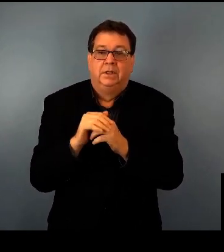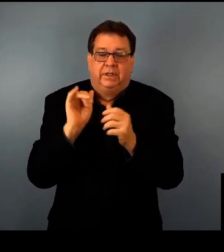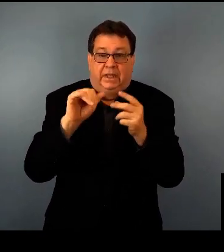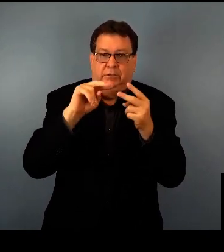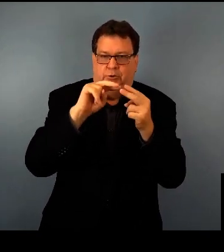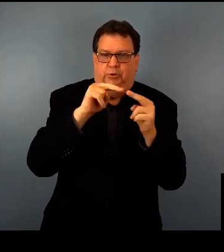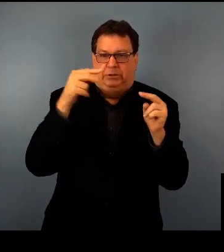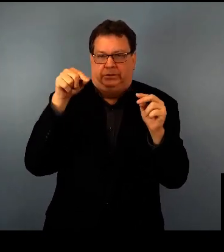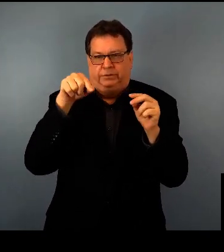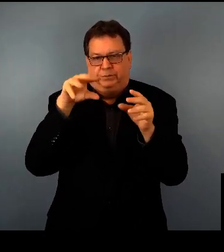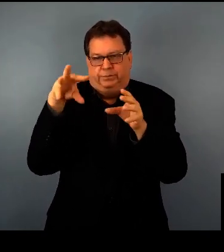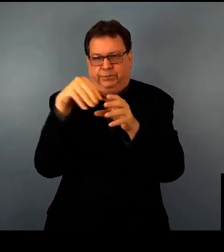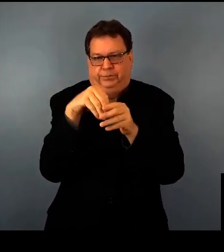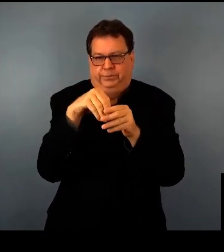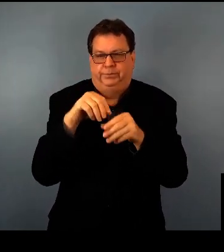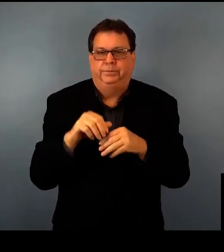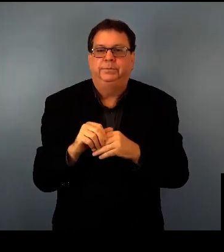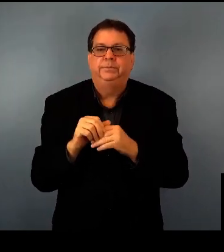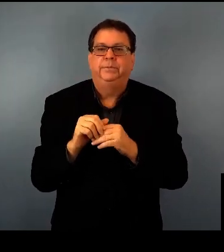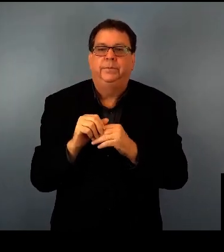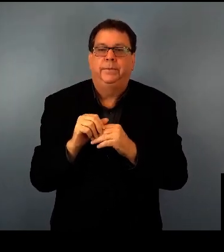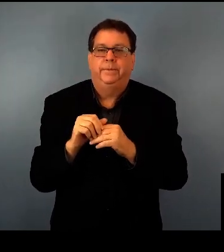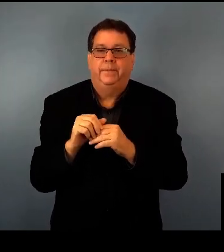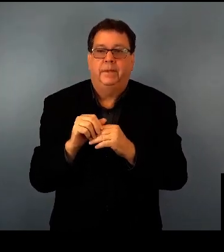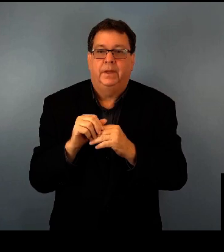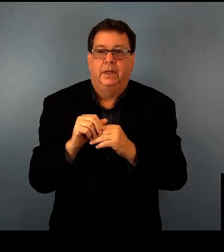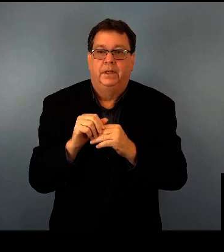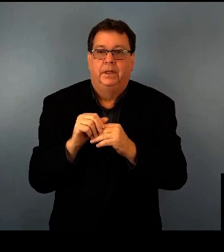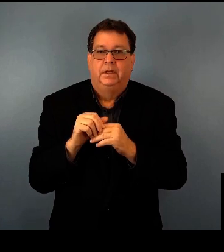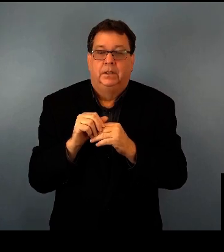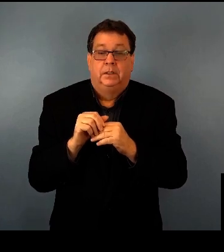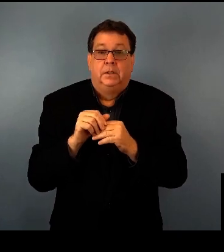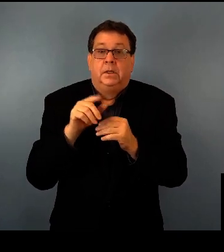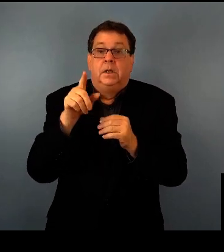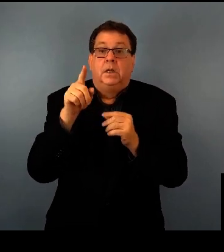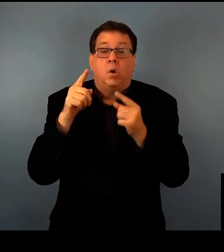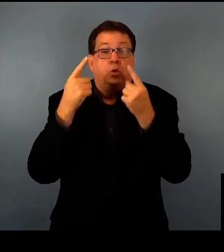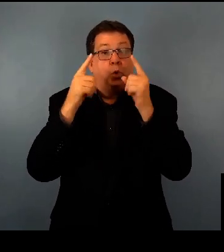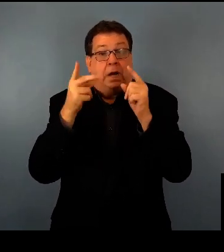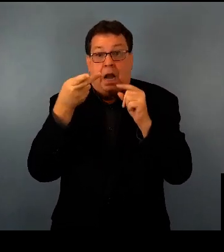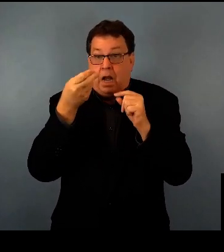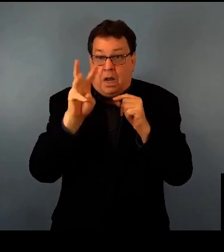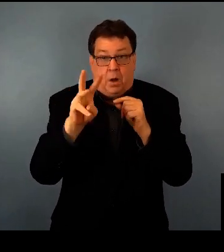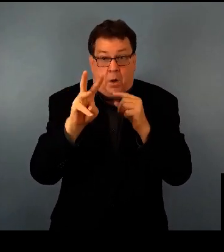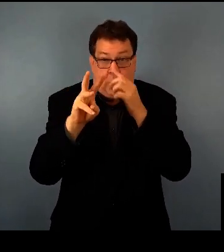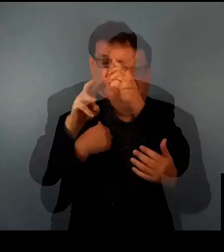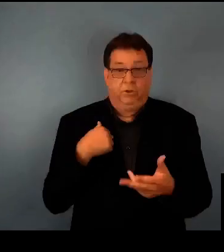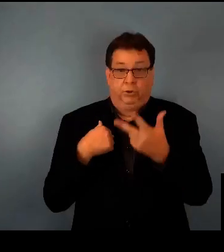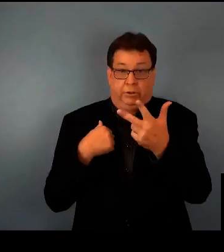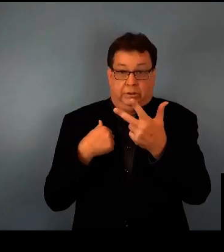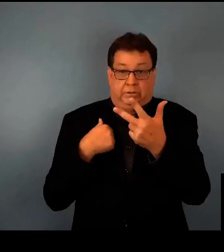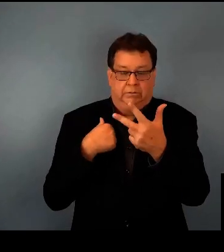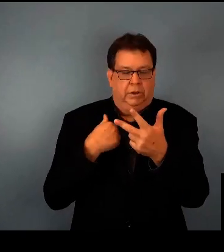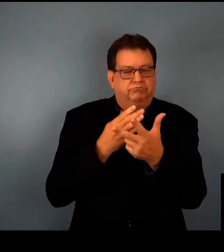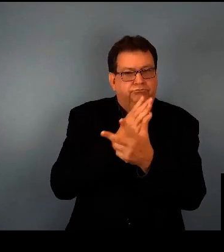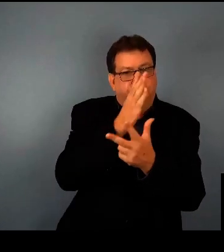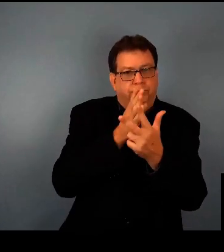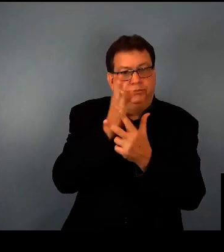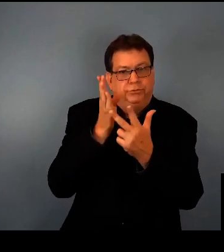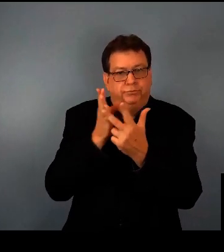is at the genetic code or as part of the translation process. So how does this work?